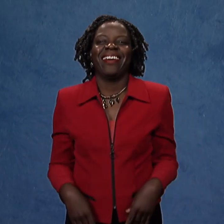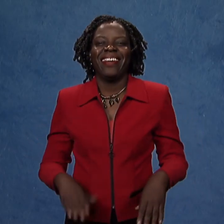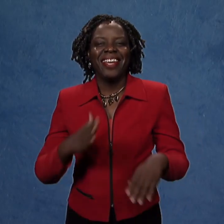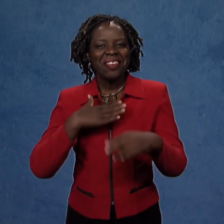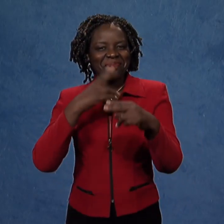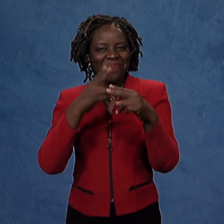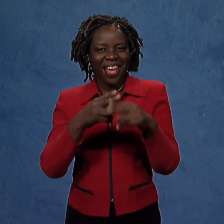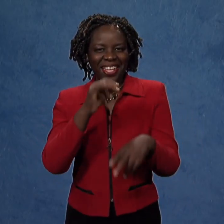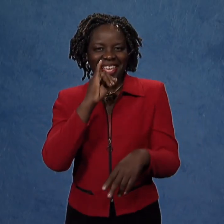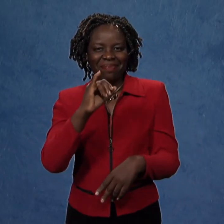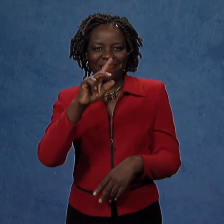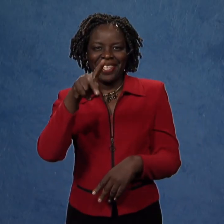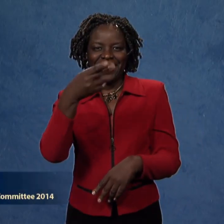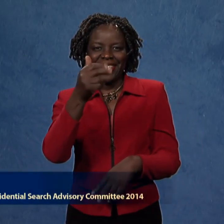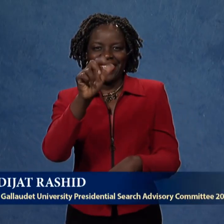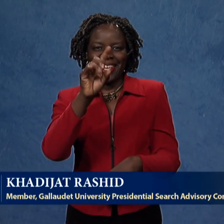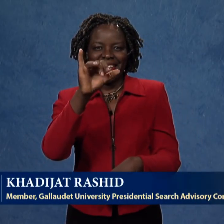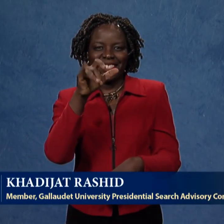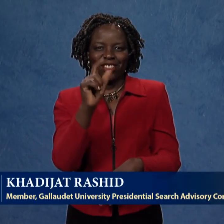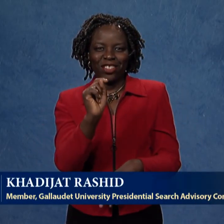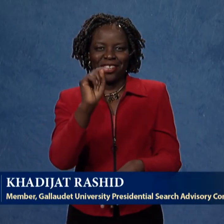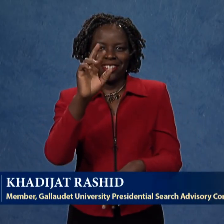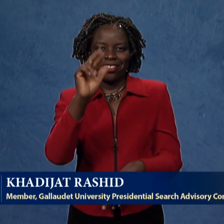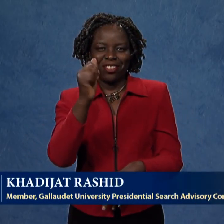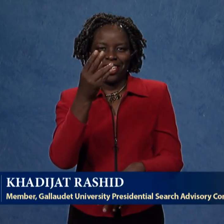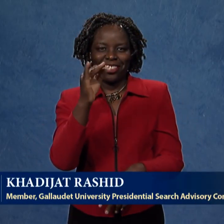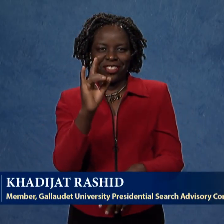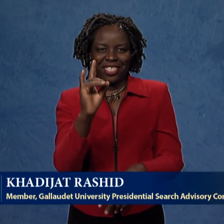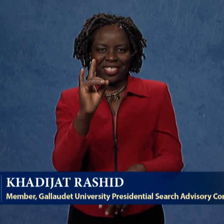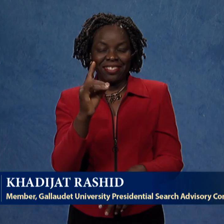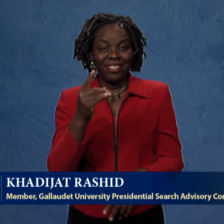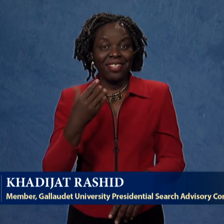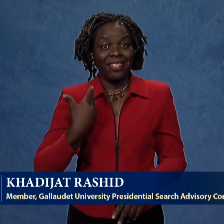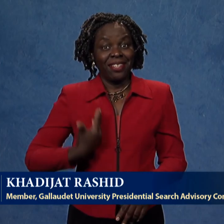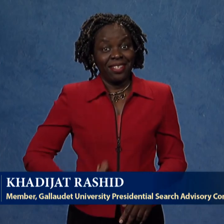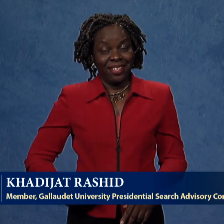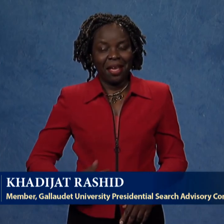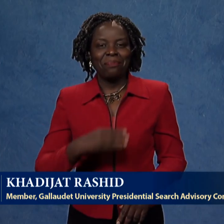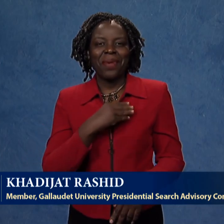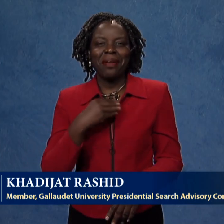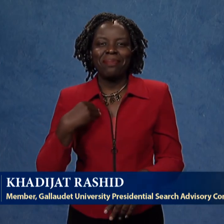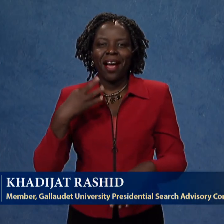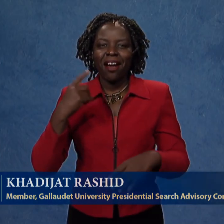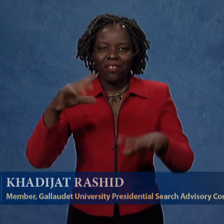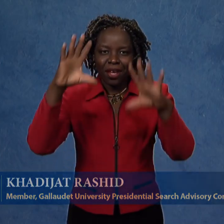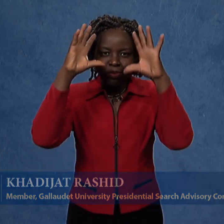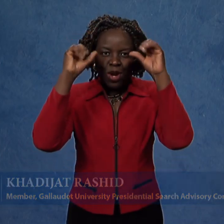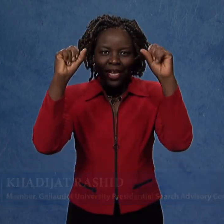Greetings! My name is Khadijat Rashid. I am a member